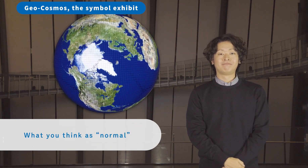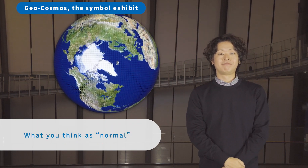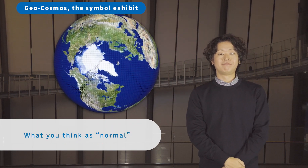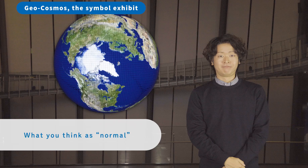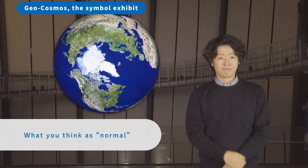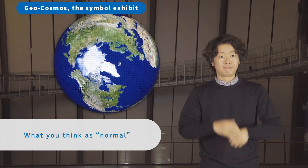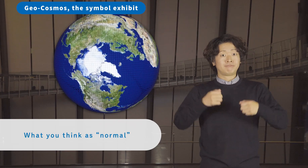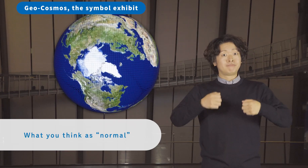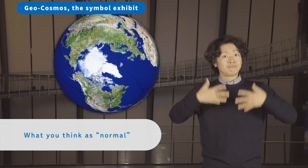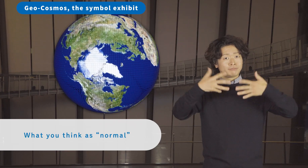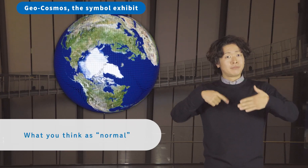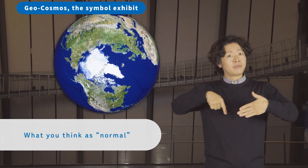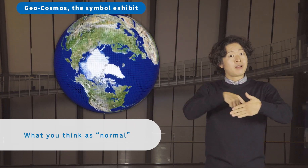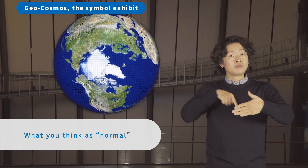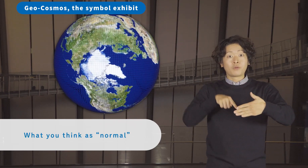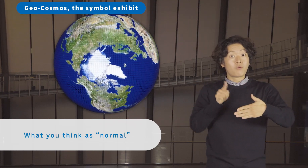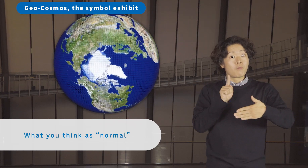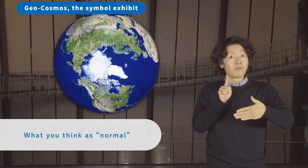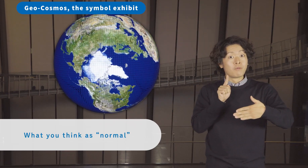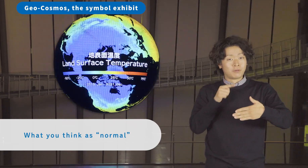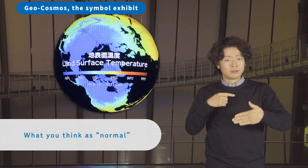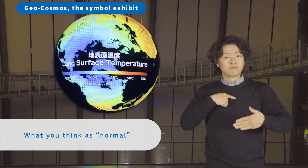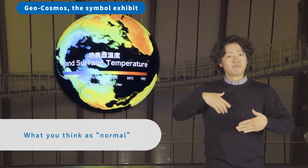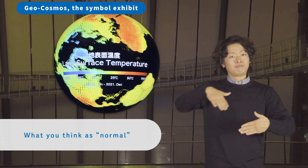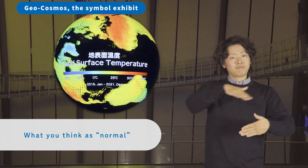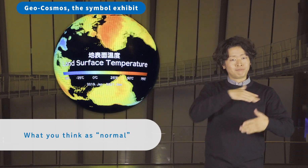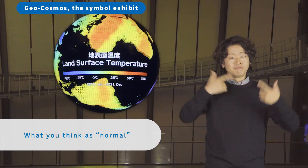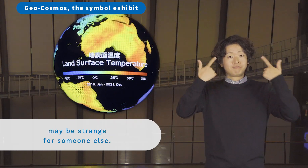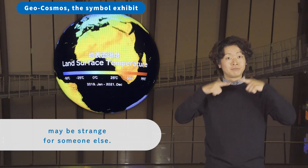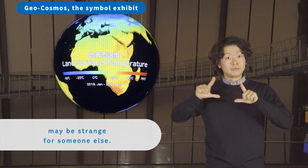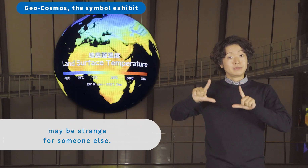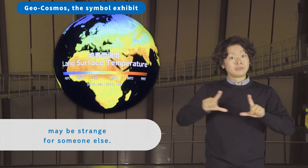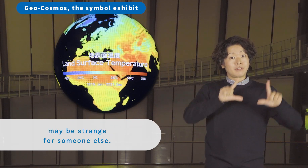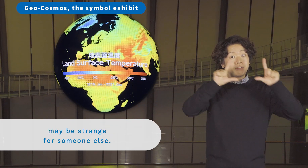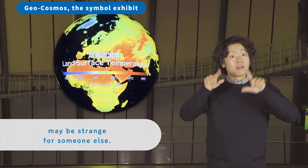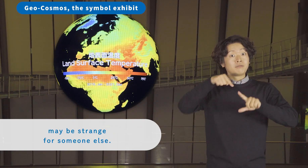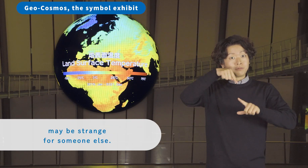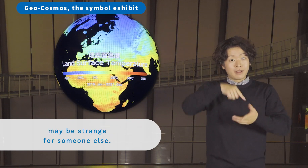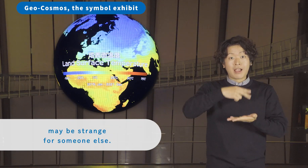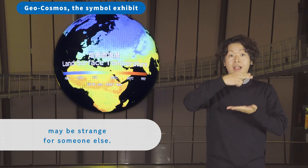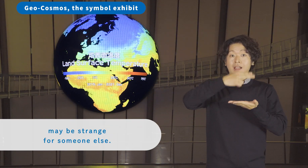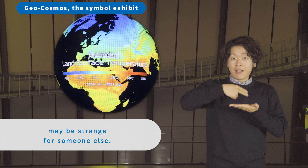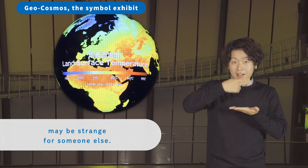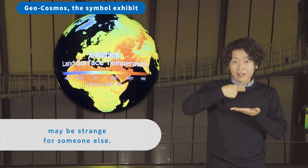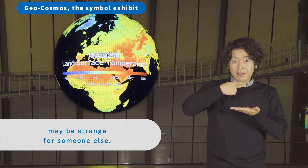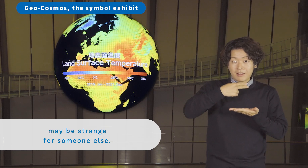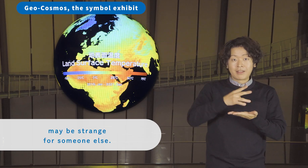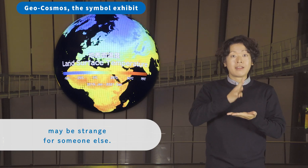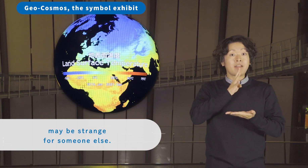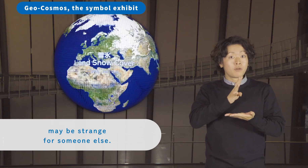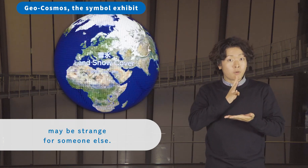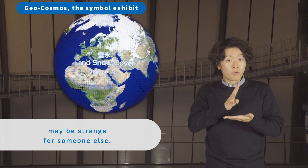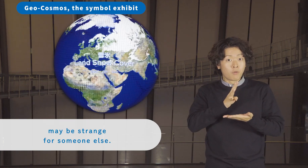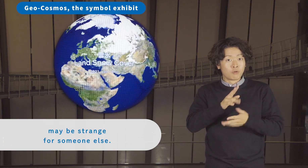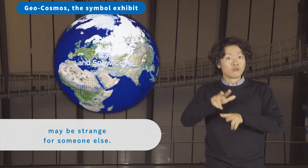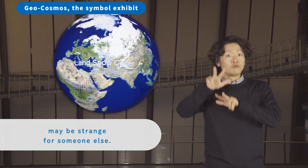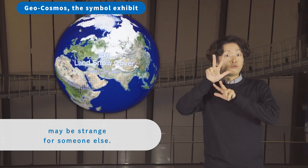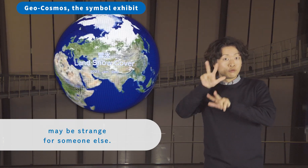What you think as “normal” may be strange for someone else.